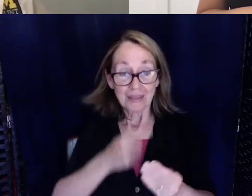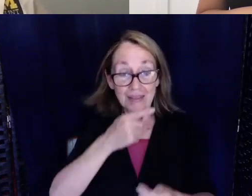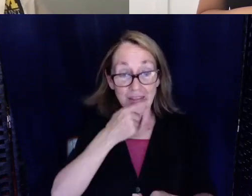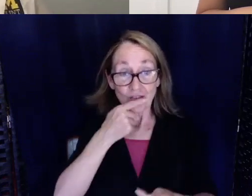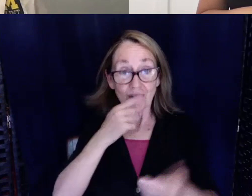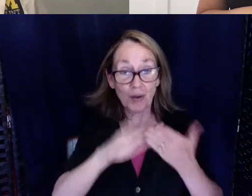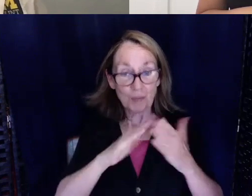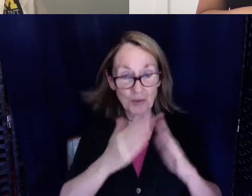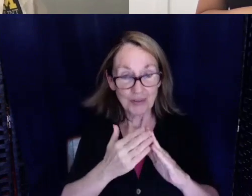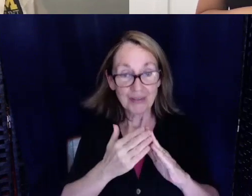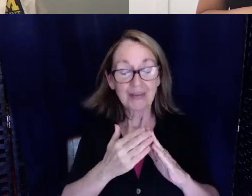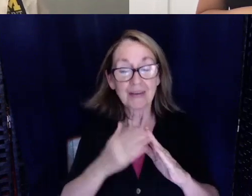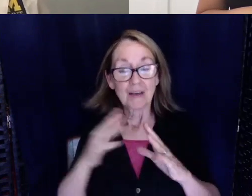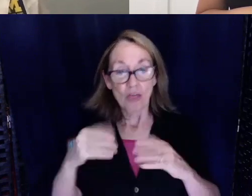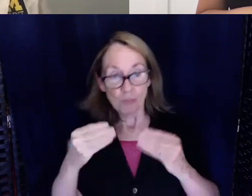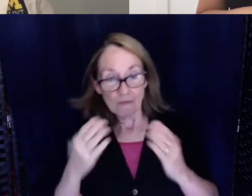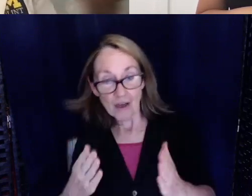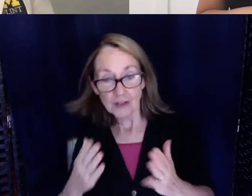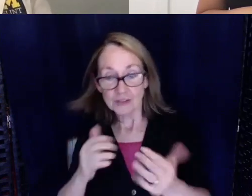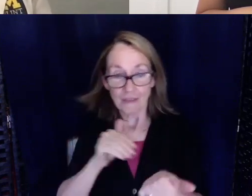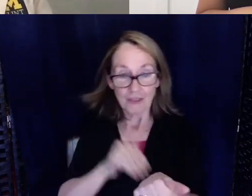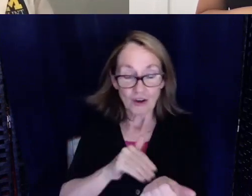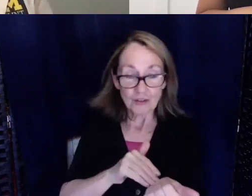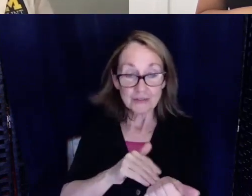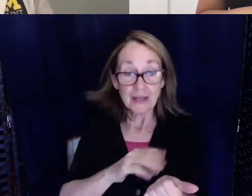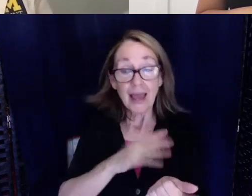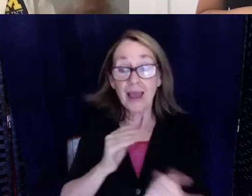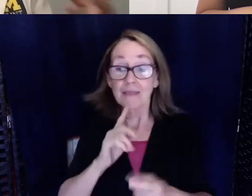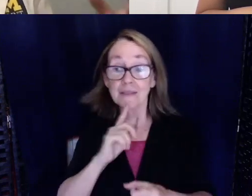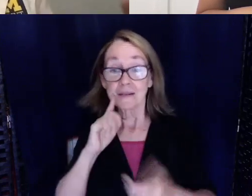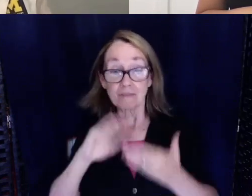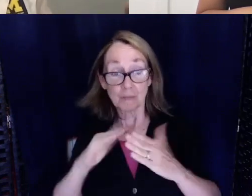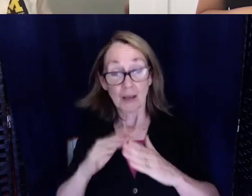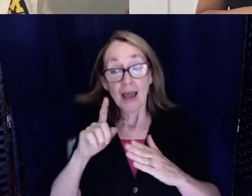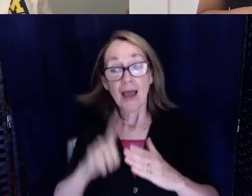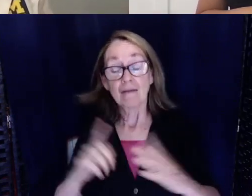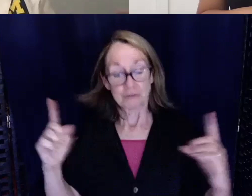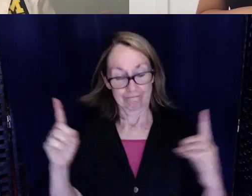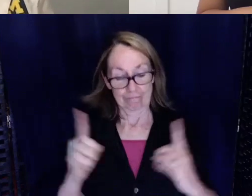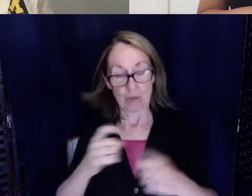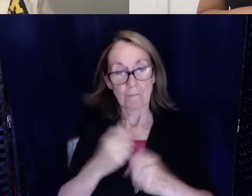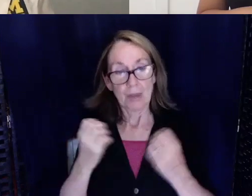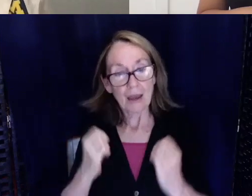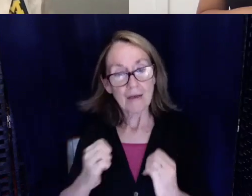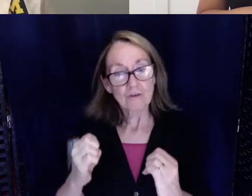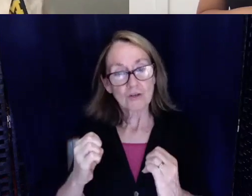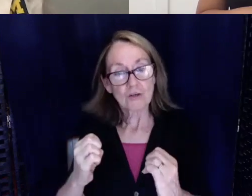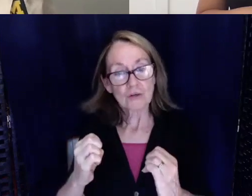providers the doctors what not in the deaf community have made the extra step to make things better with the deaf and hard of